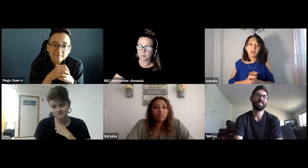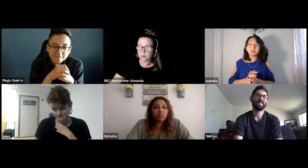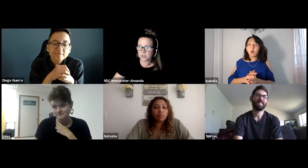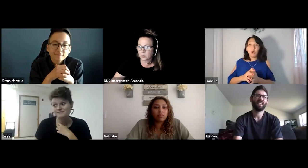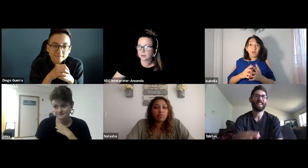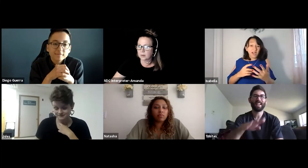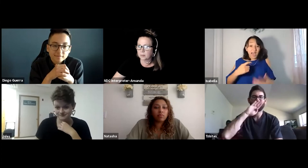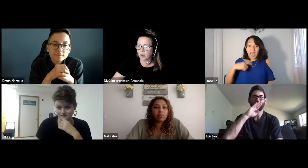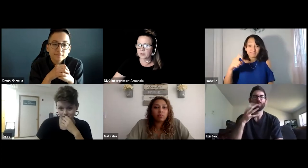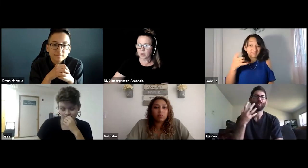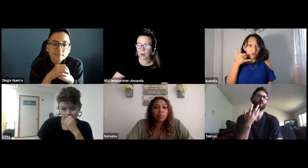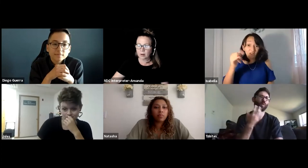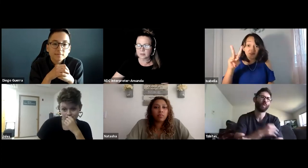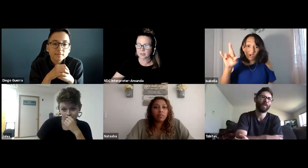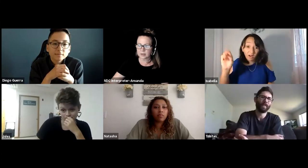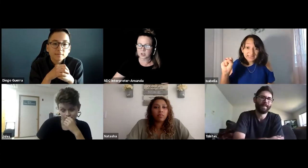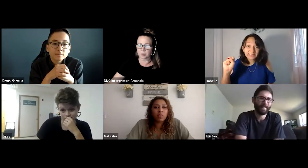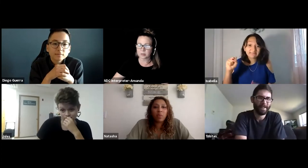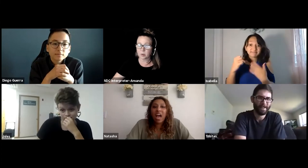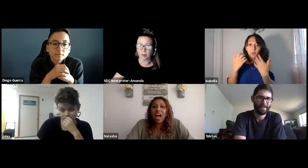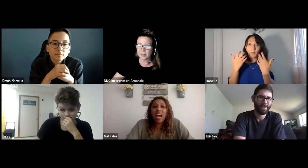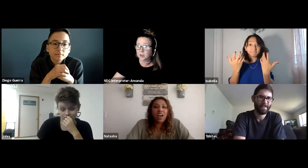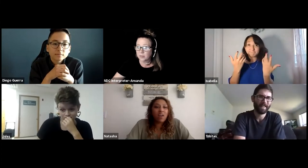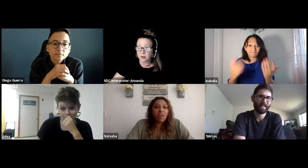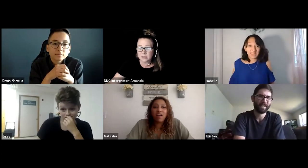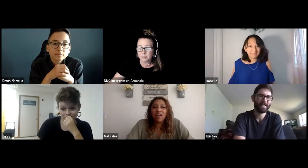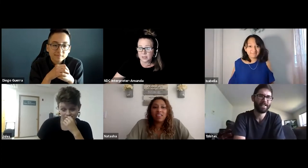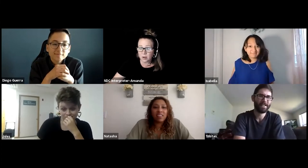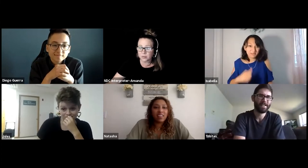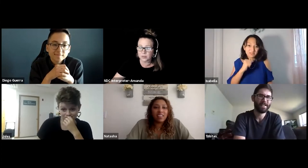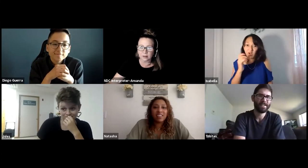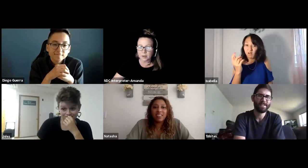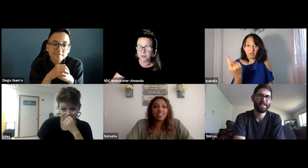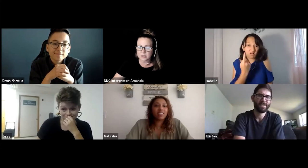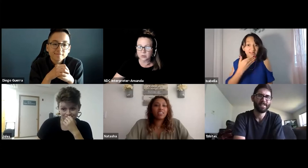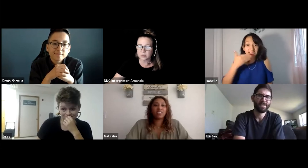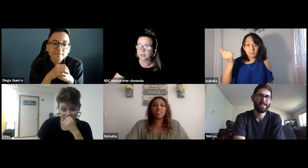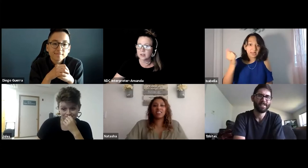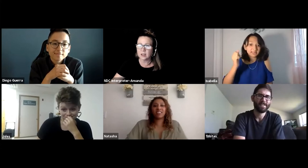they often require to get an interpreter so I would have to call VRS myself, kind of what